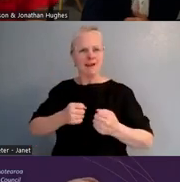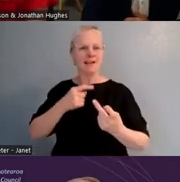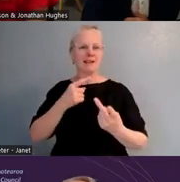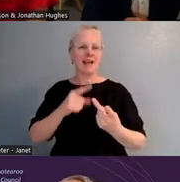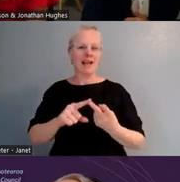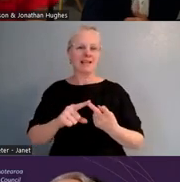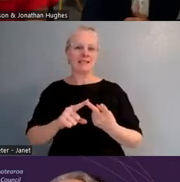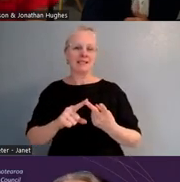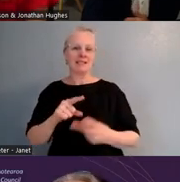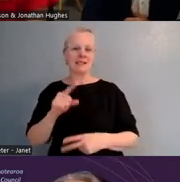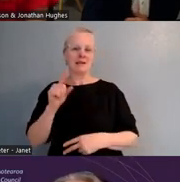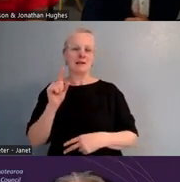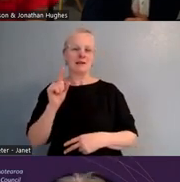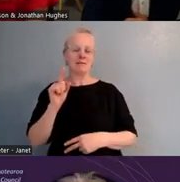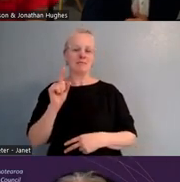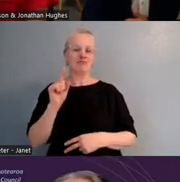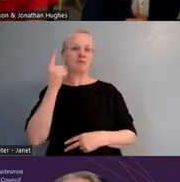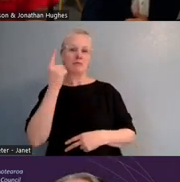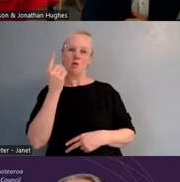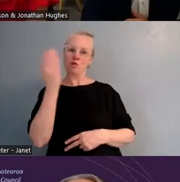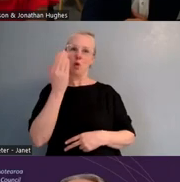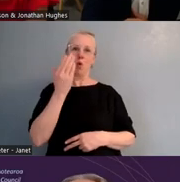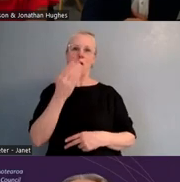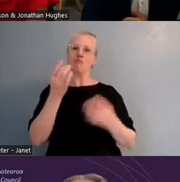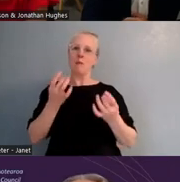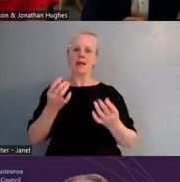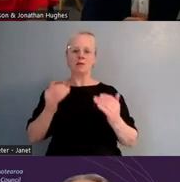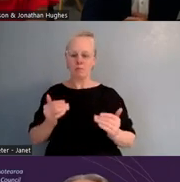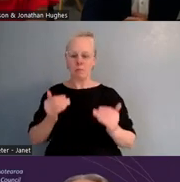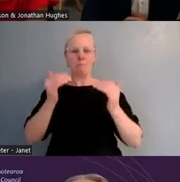and willing to take that step to support that community